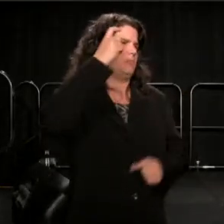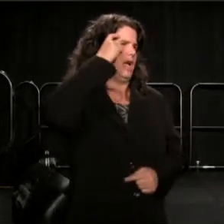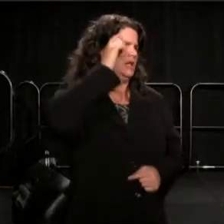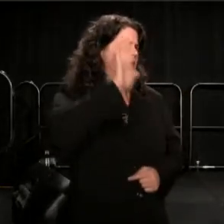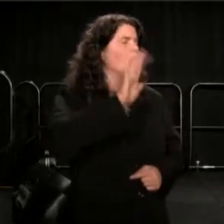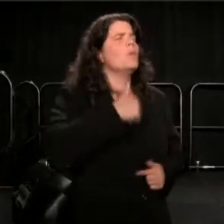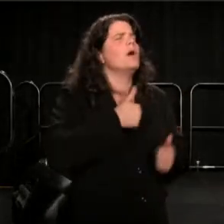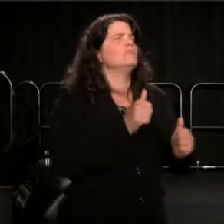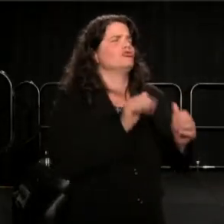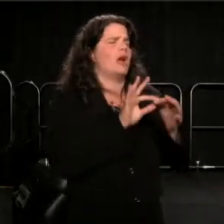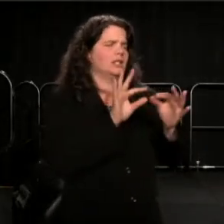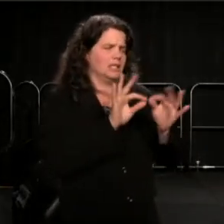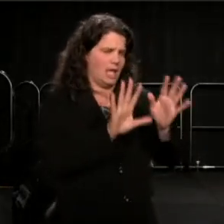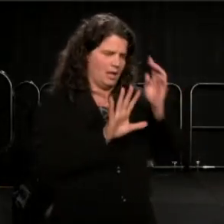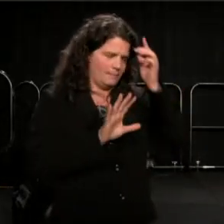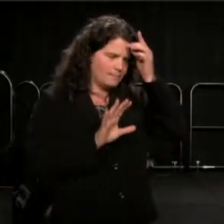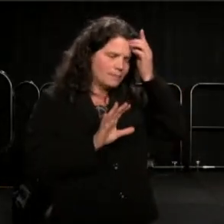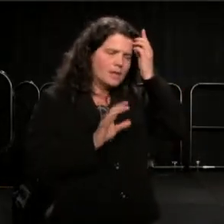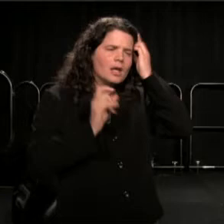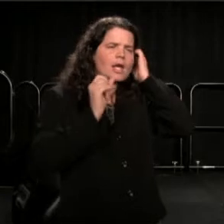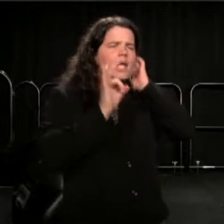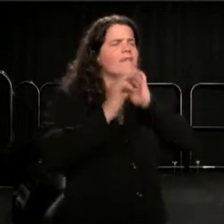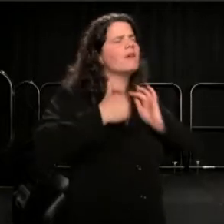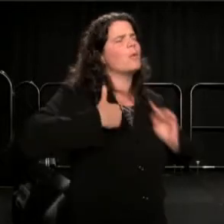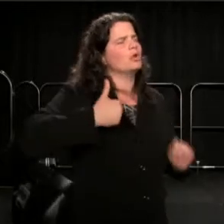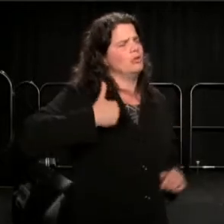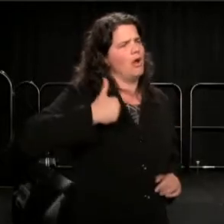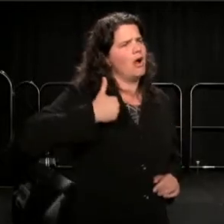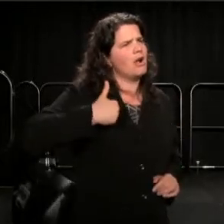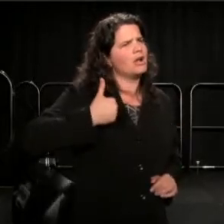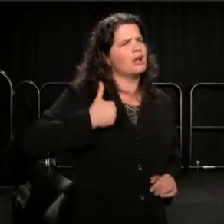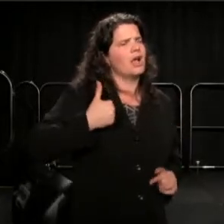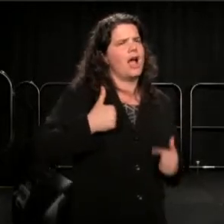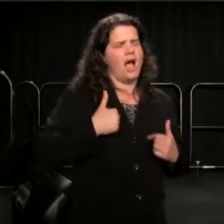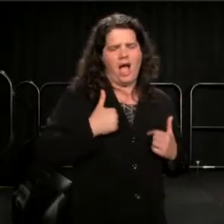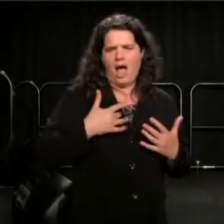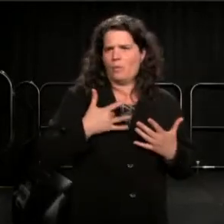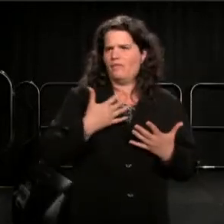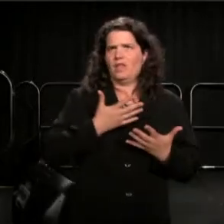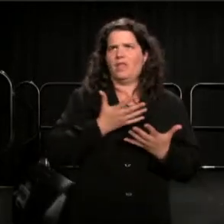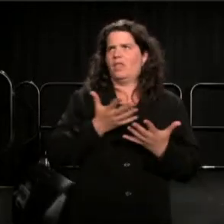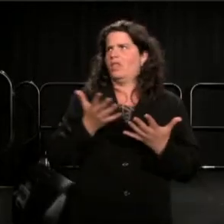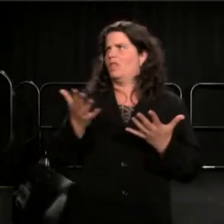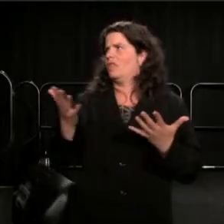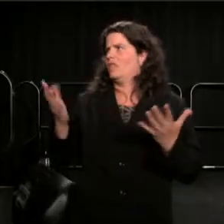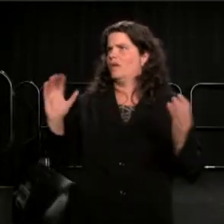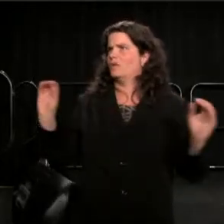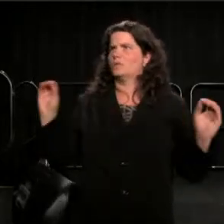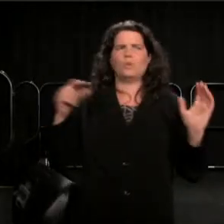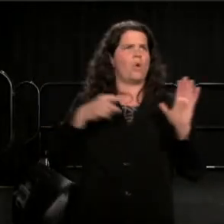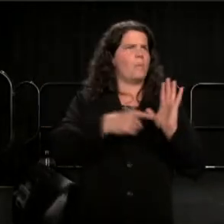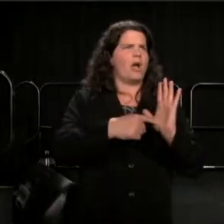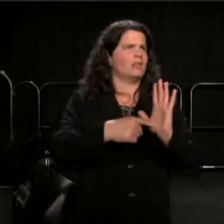that is I were young, I would find myself with no models, and that's a very crucial situation,